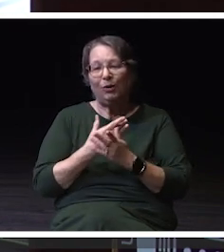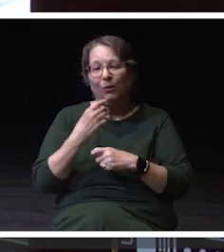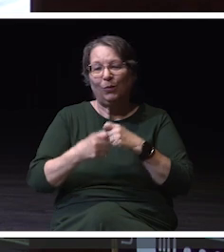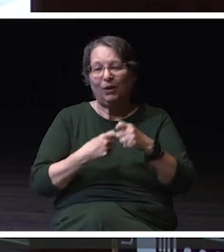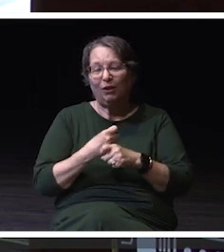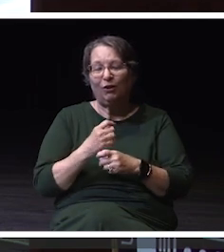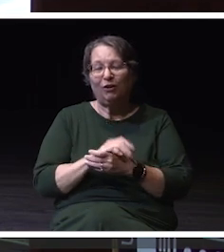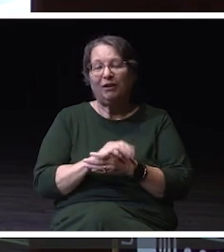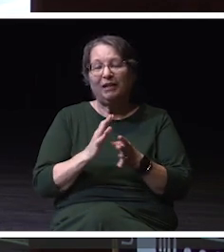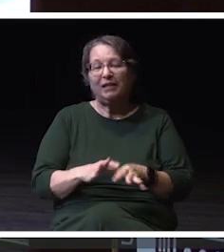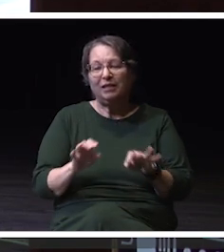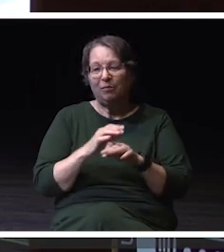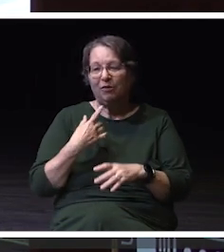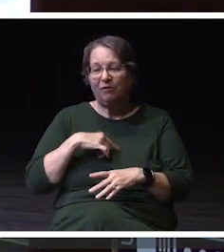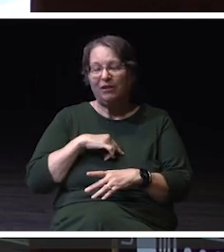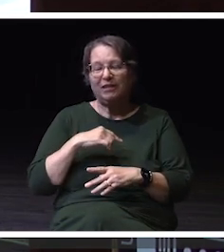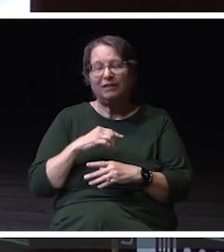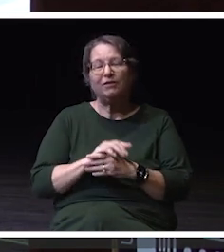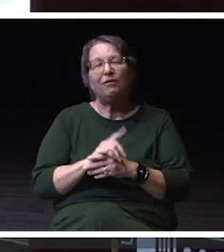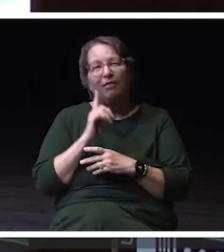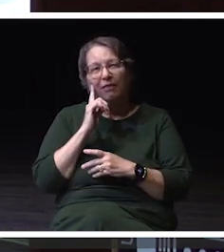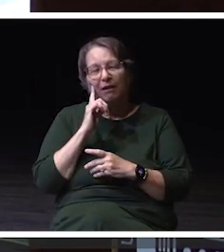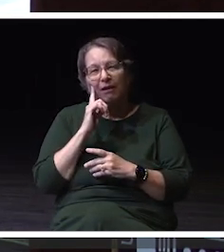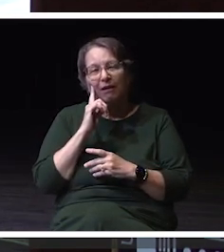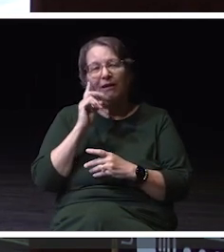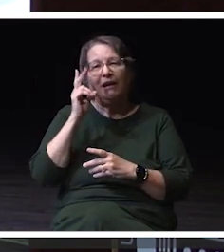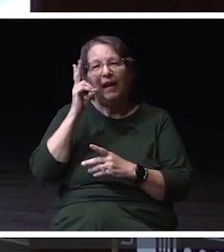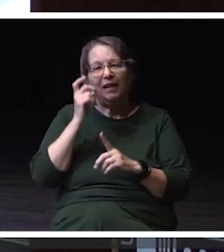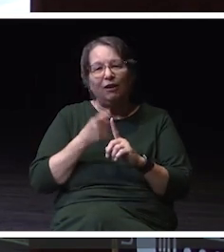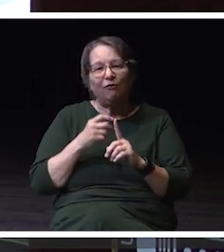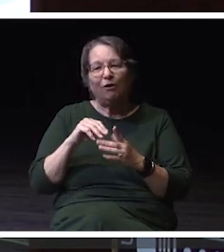for us to take a moment to hear directly from our students